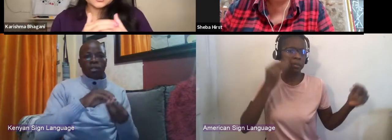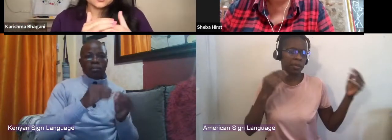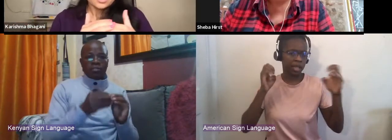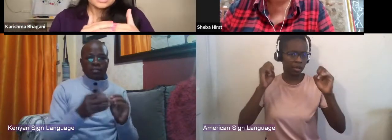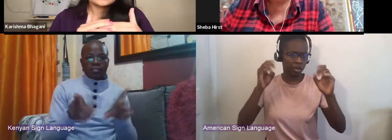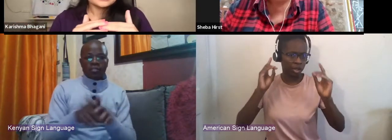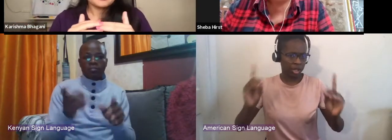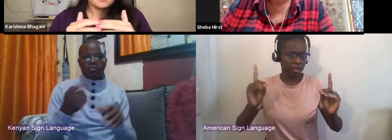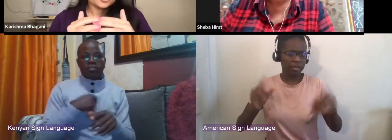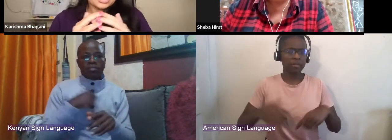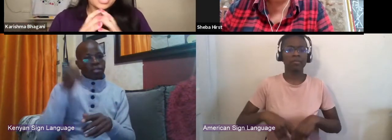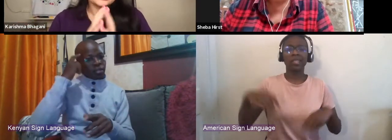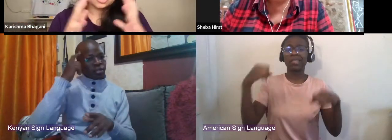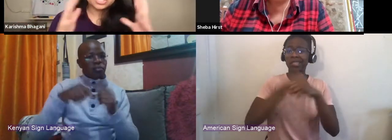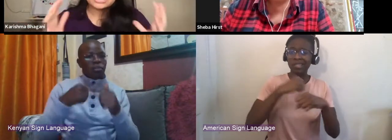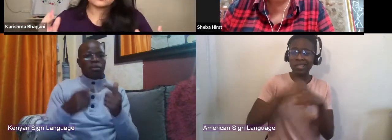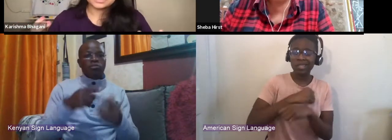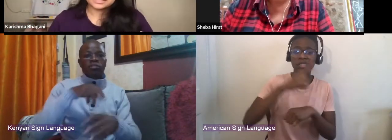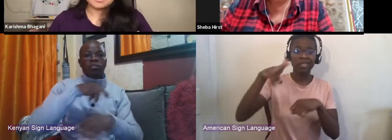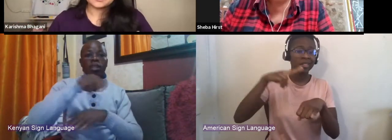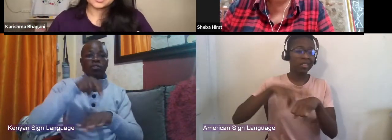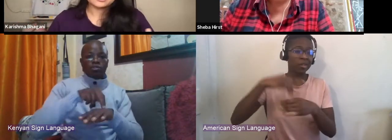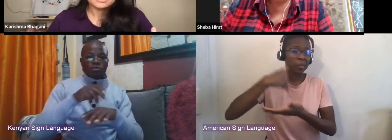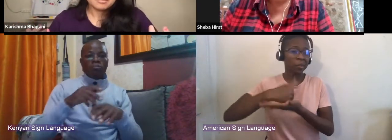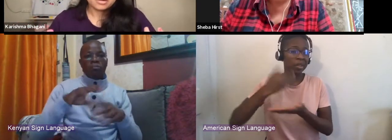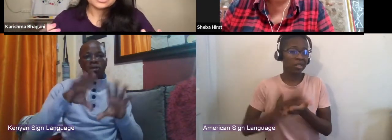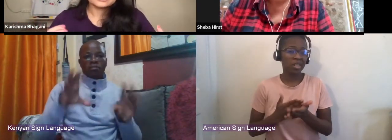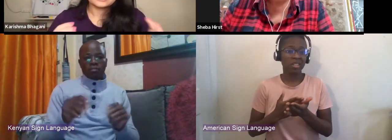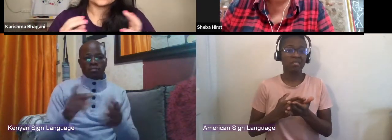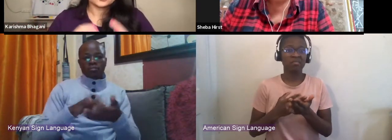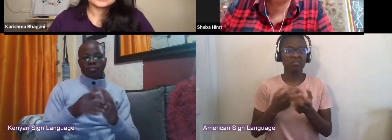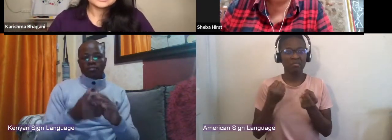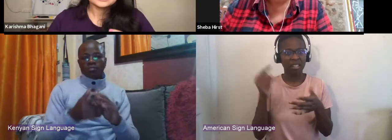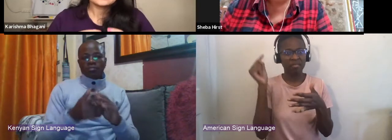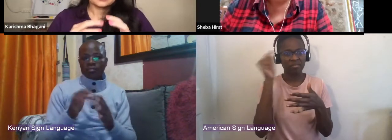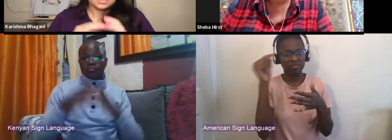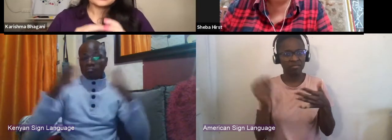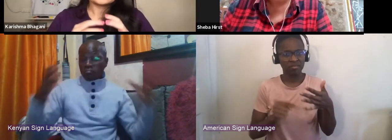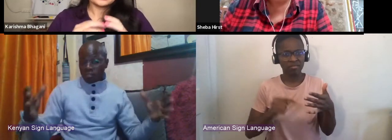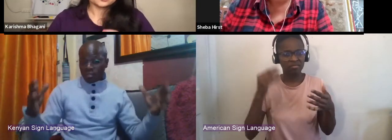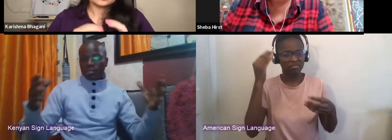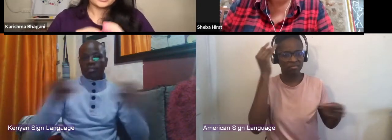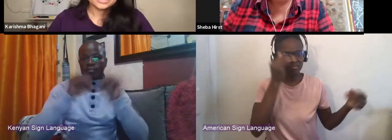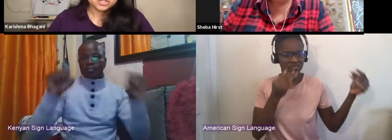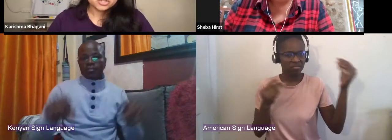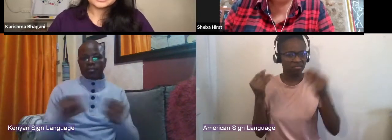So it's a much larger ecosystem to think about than just the current cultural practitioners